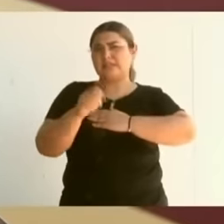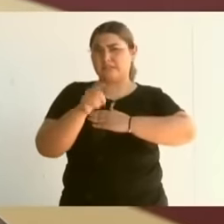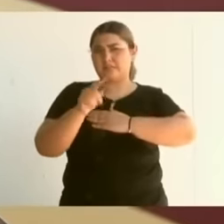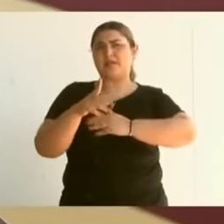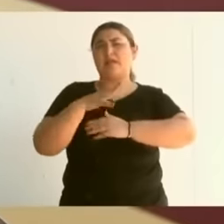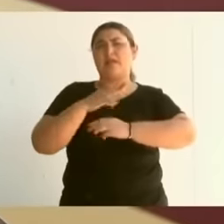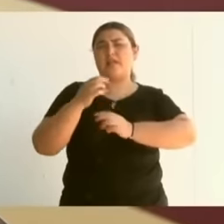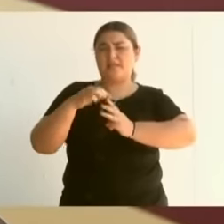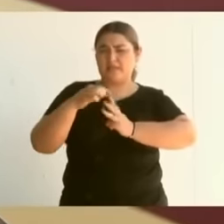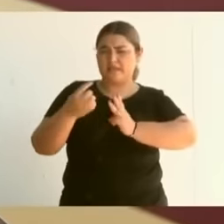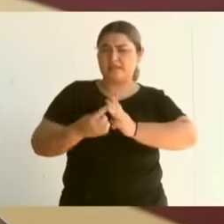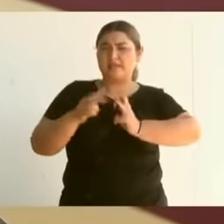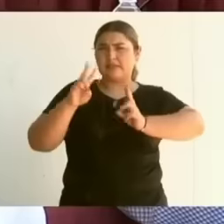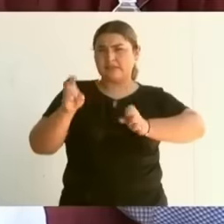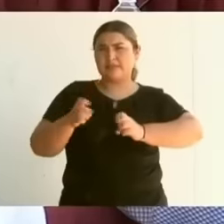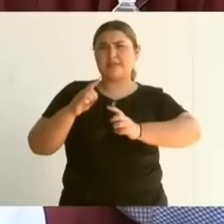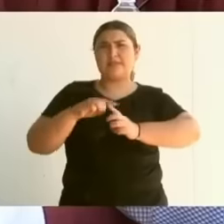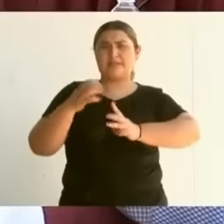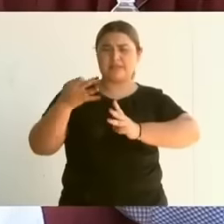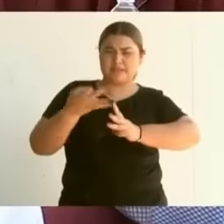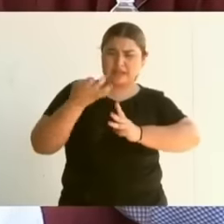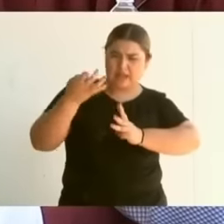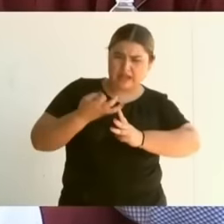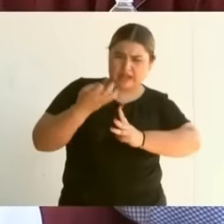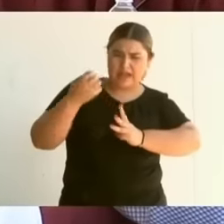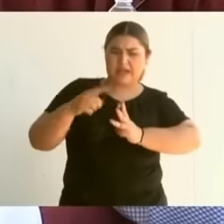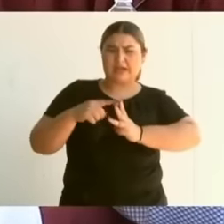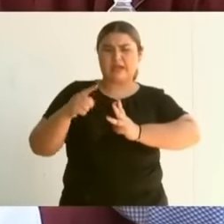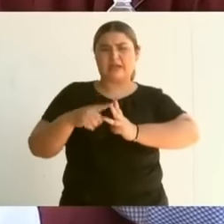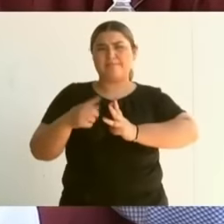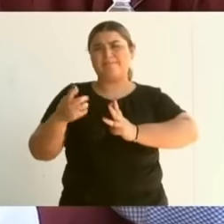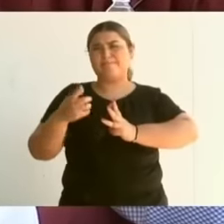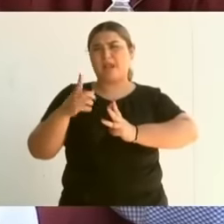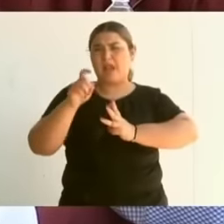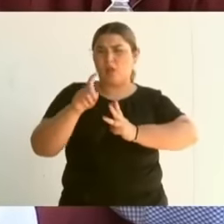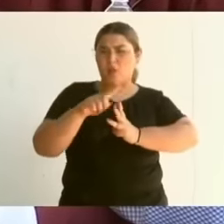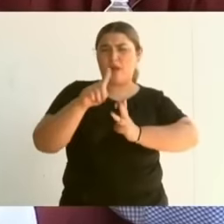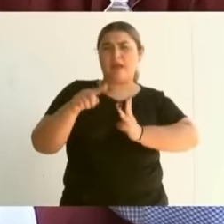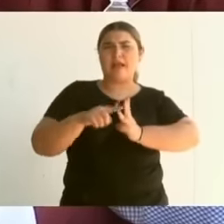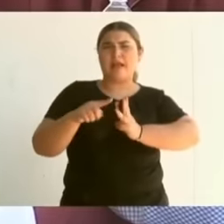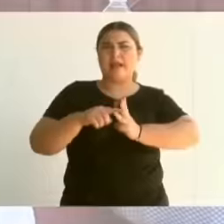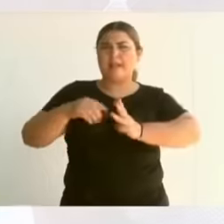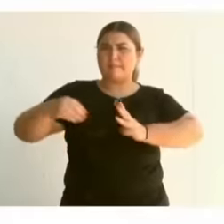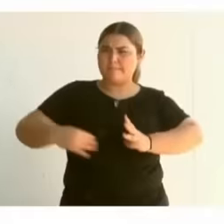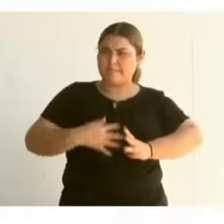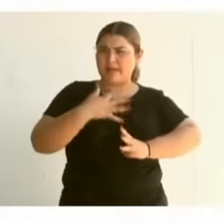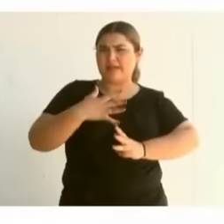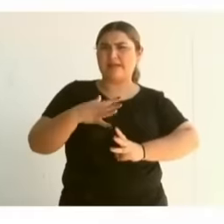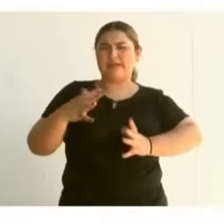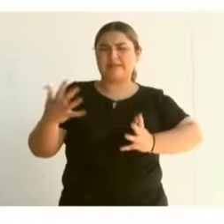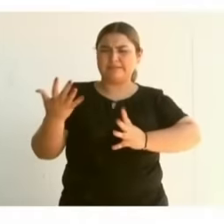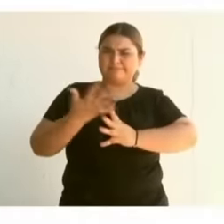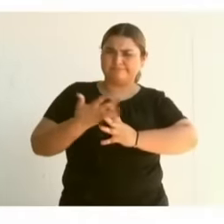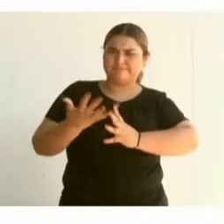right to water and comprehensive well-being, the investment of the Yaqui Justice plan amounts to